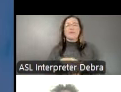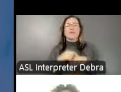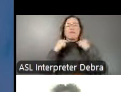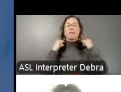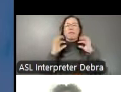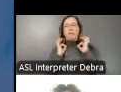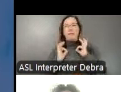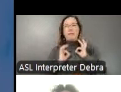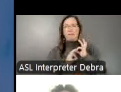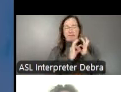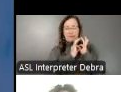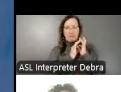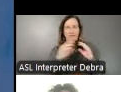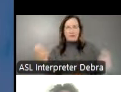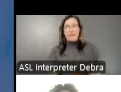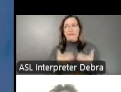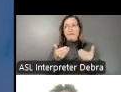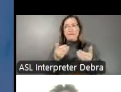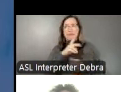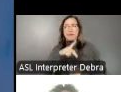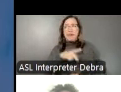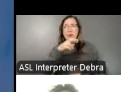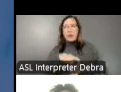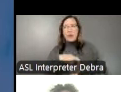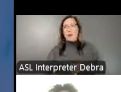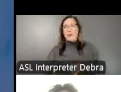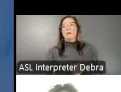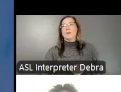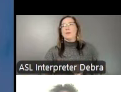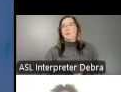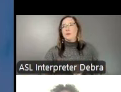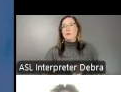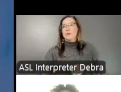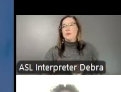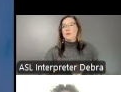Greetings from San Juan, Puerto Rico, where I am with the team of NEA staff participating in the